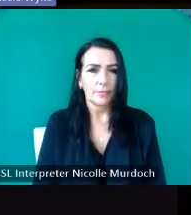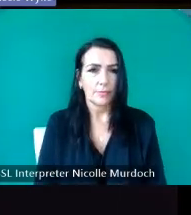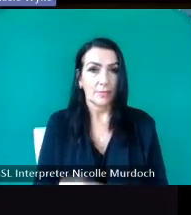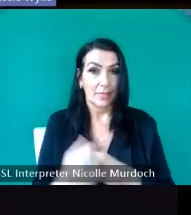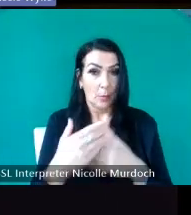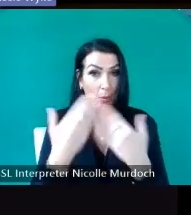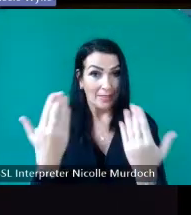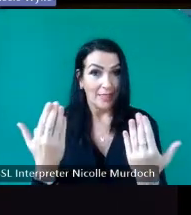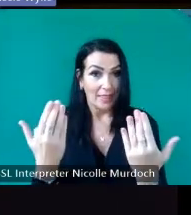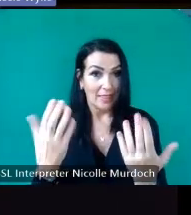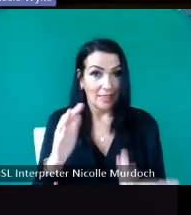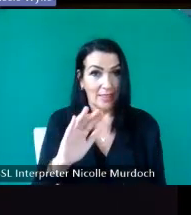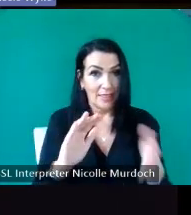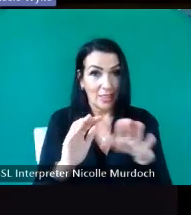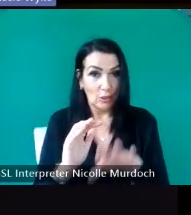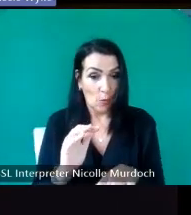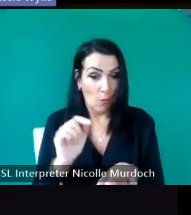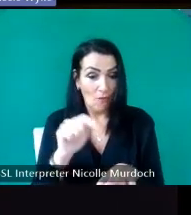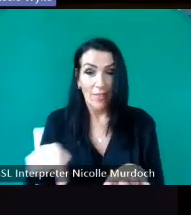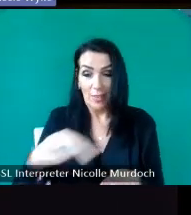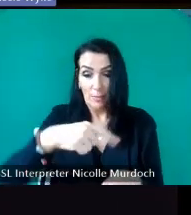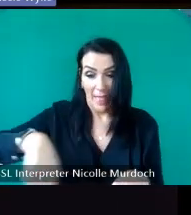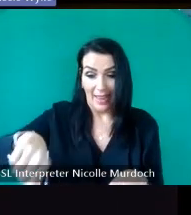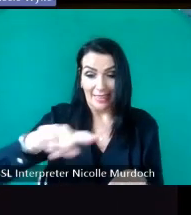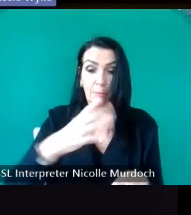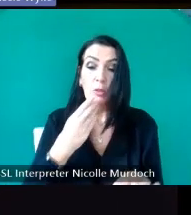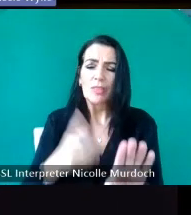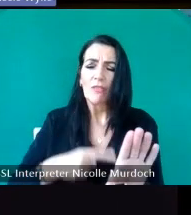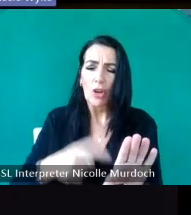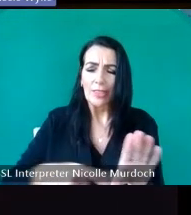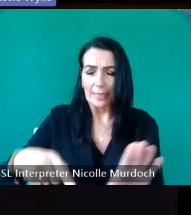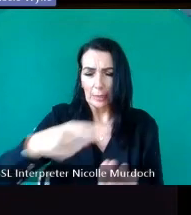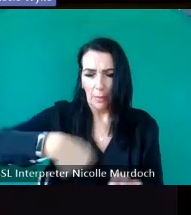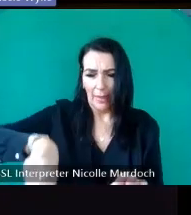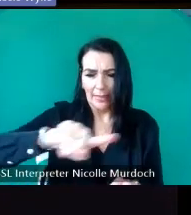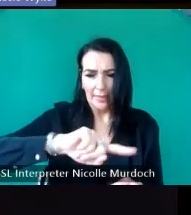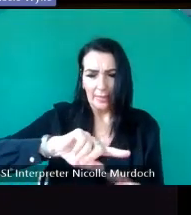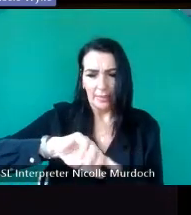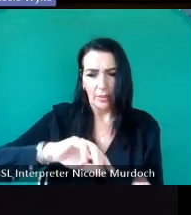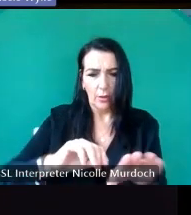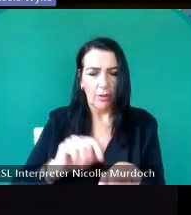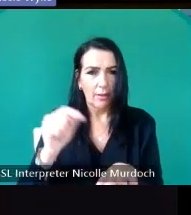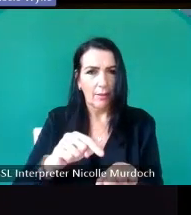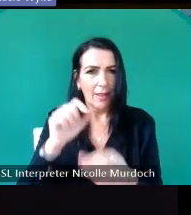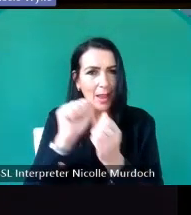over having used it for years taking the offering up turned it over it's got a memorial inscription